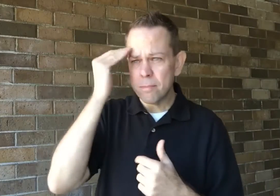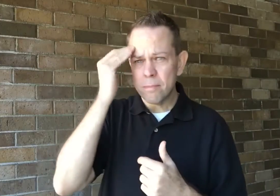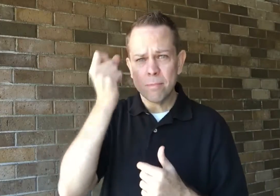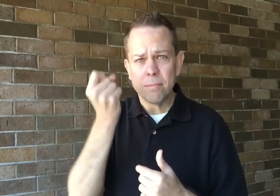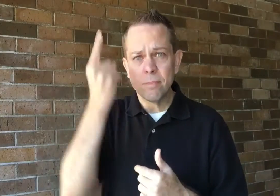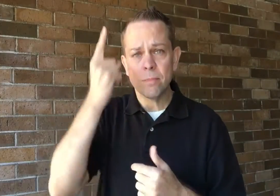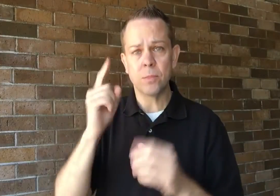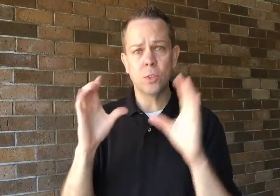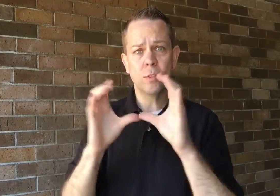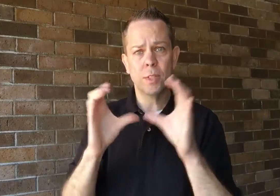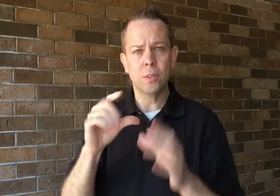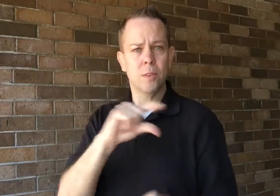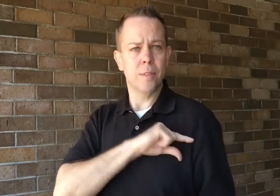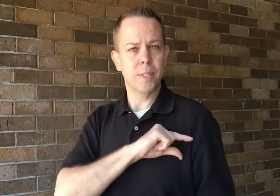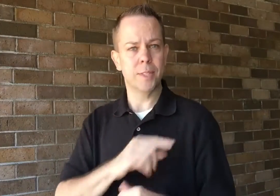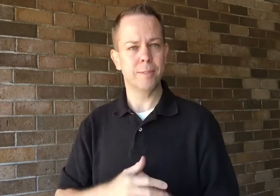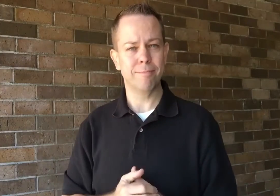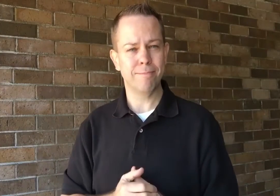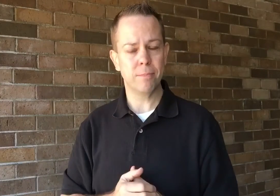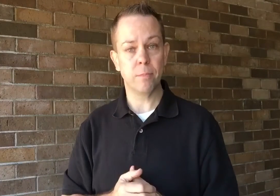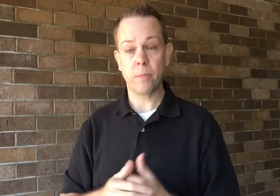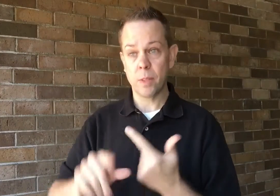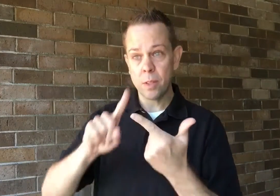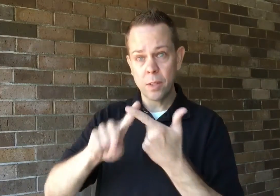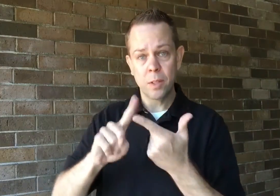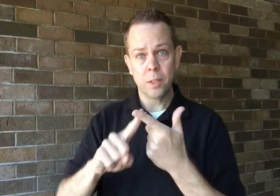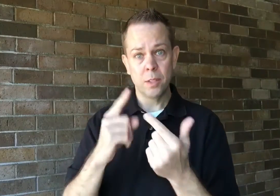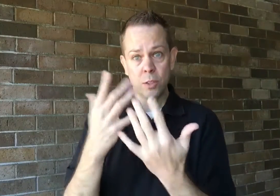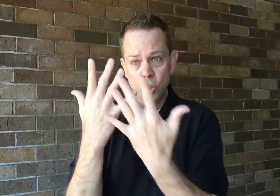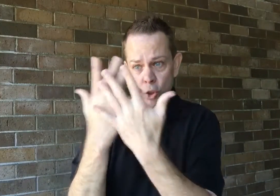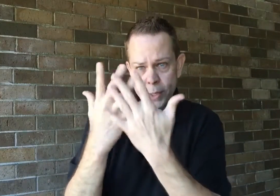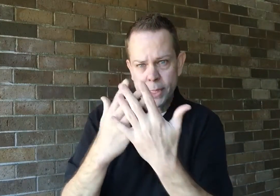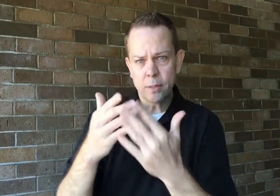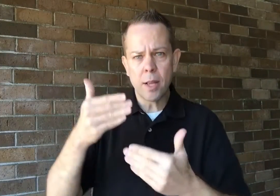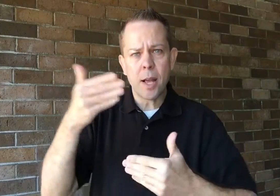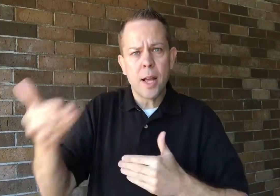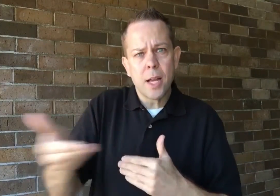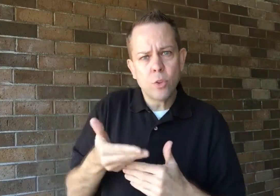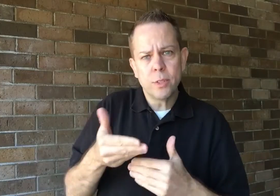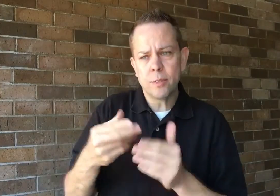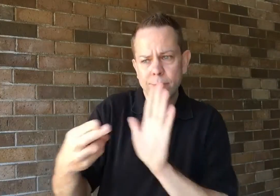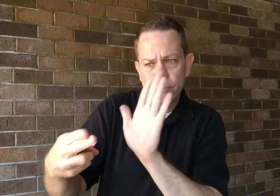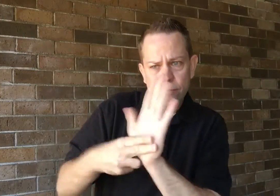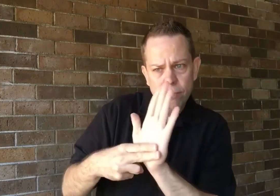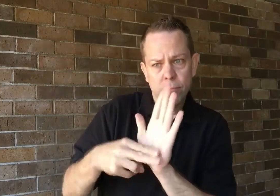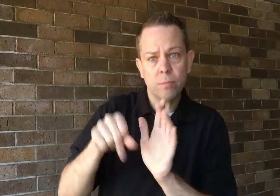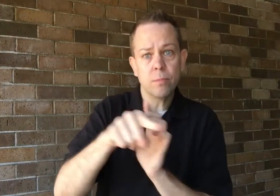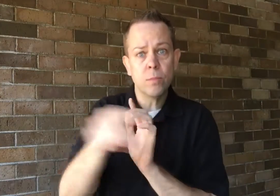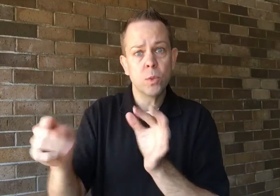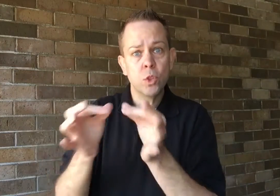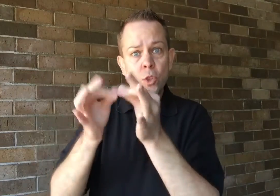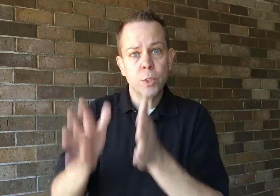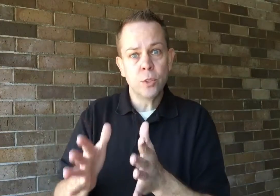don't know or understand the certification process. They don't screen their applicants